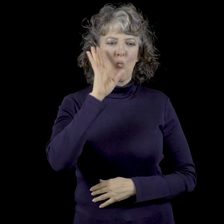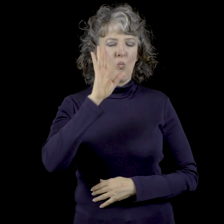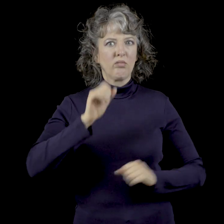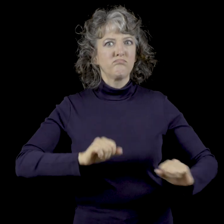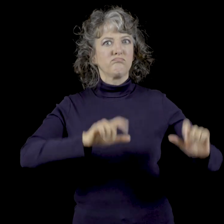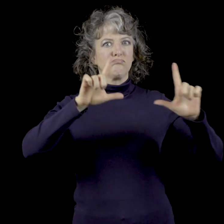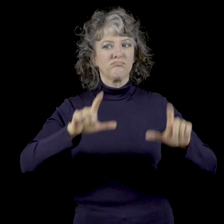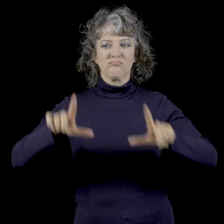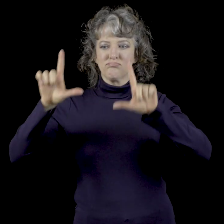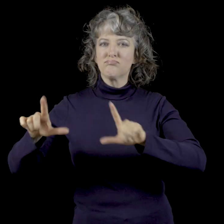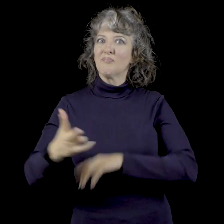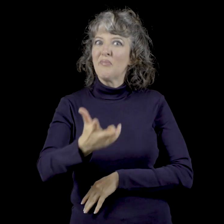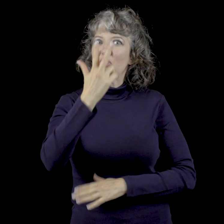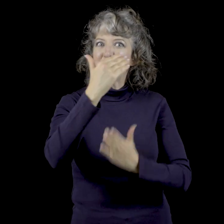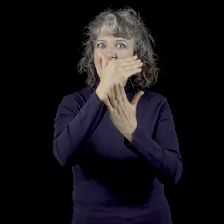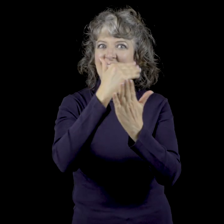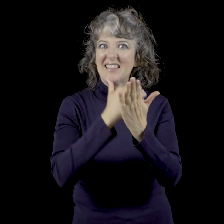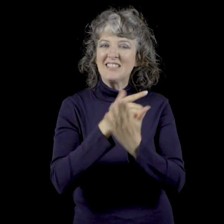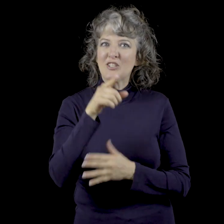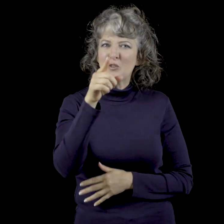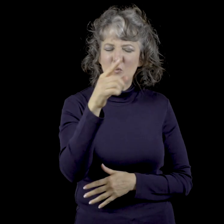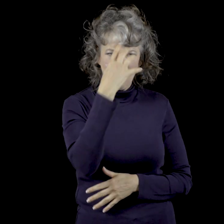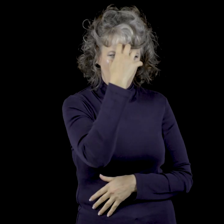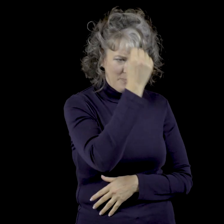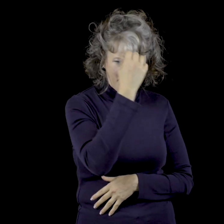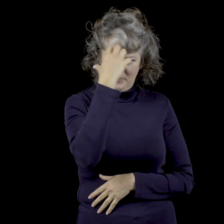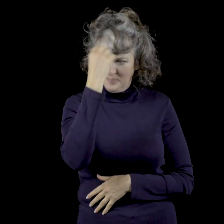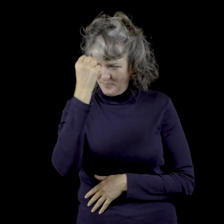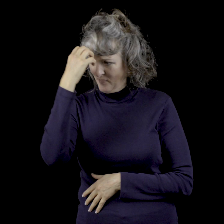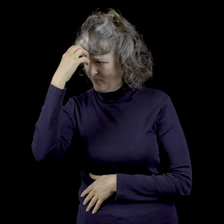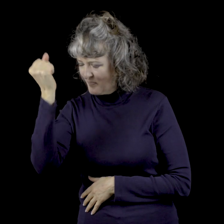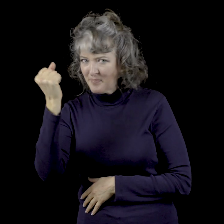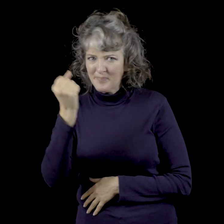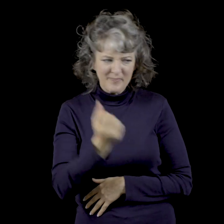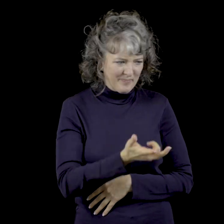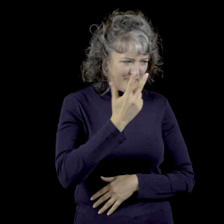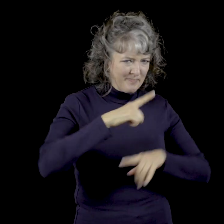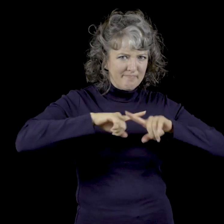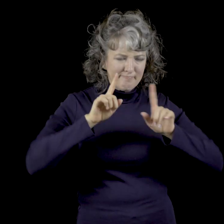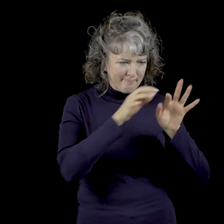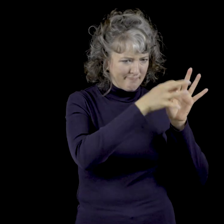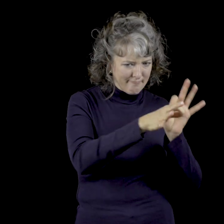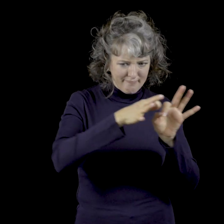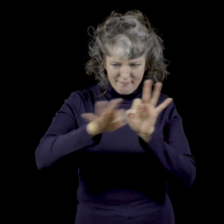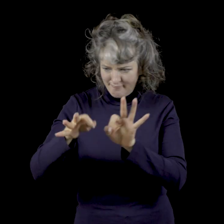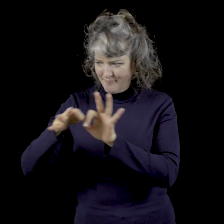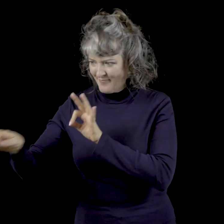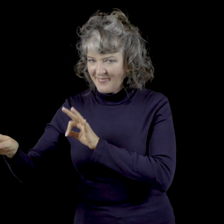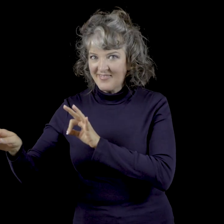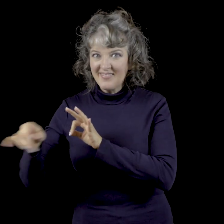Will have three lessons for you to adsorb the three passages.